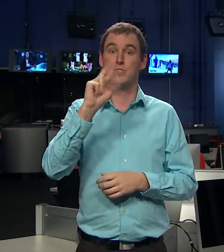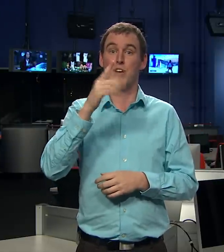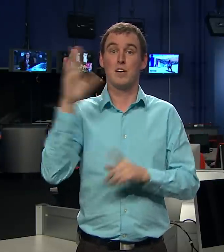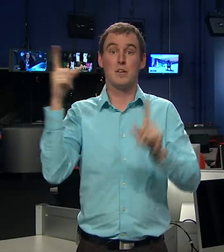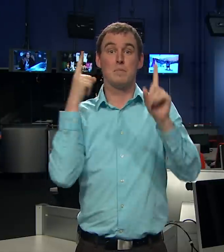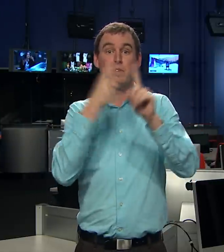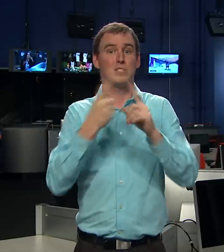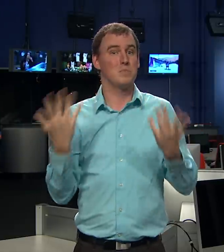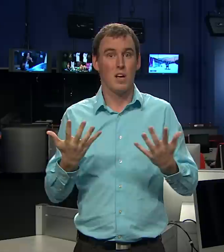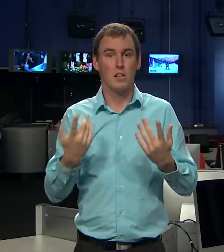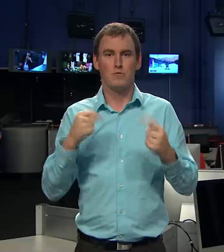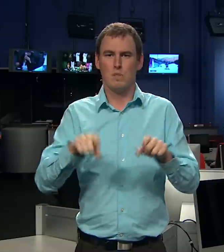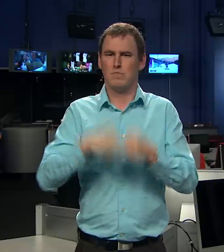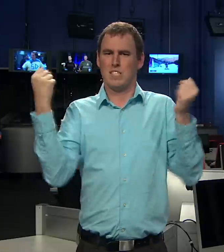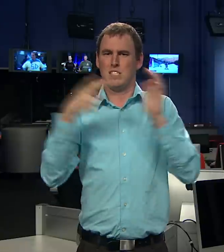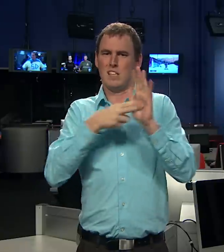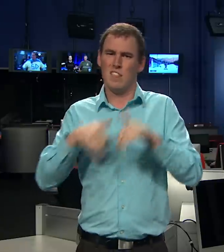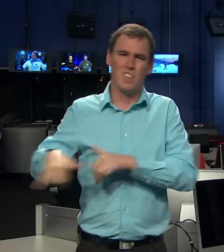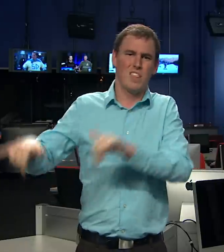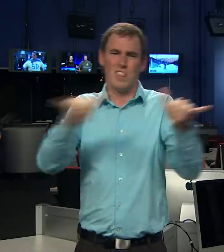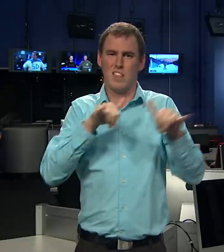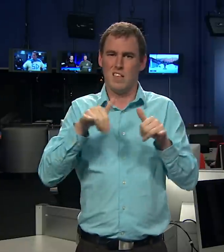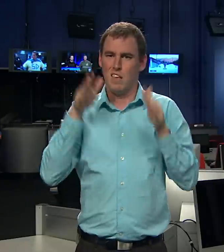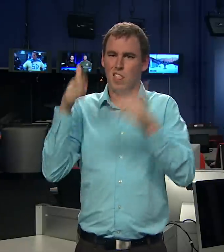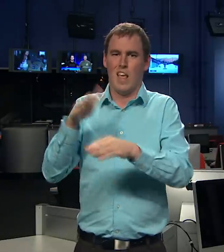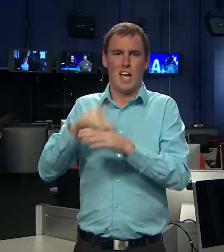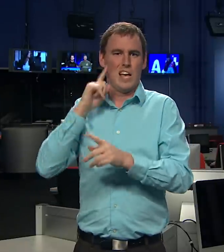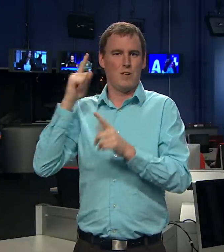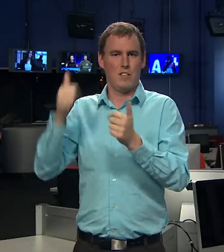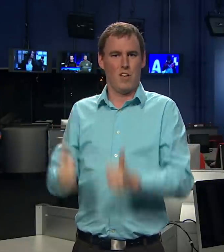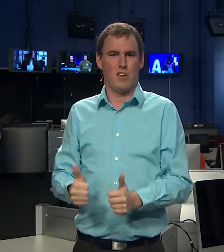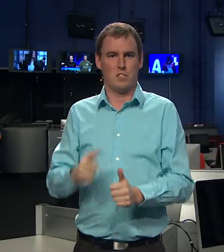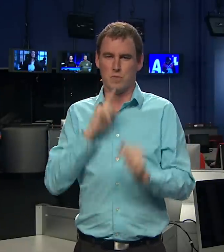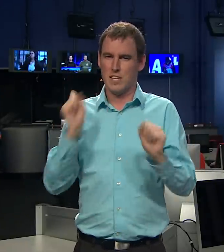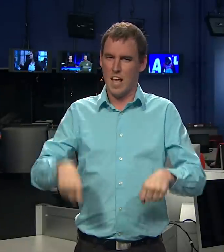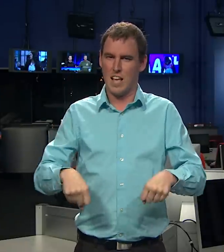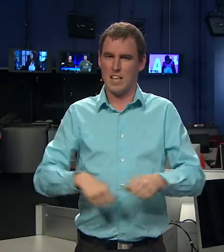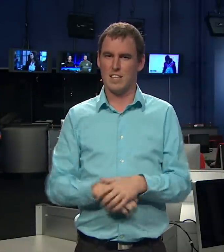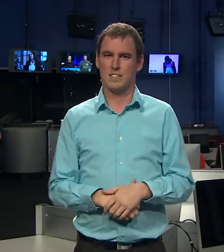LOSS. THEIR MISSION IS TO BREAK THE STEREOTYPE SURROUNDING HEARING LOSS.